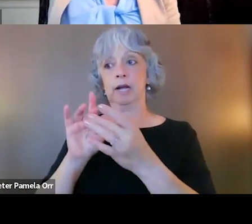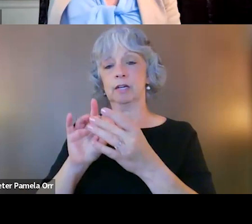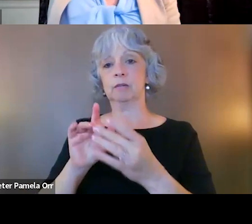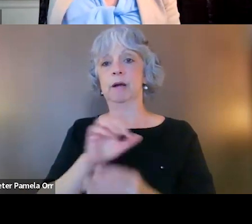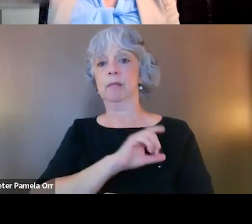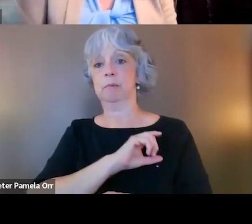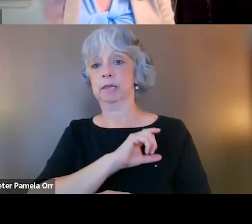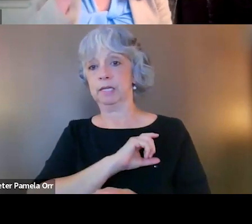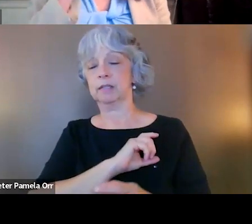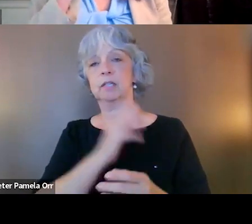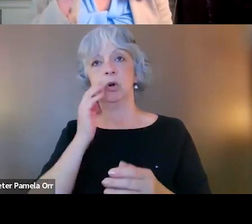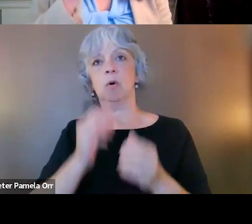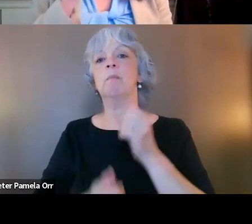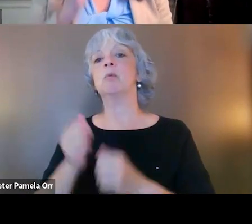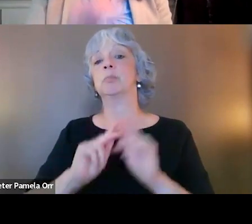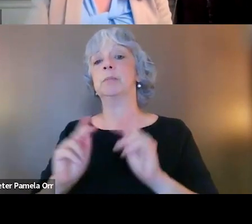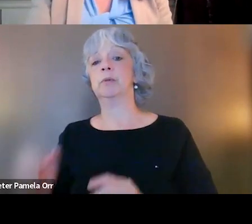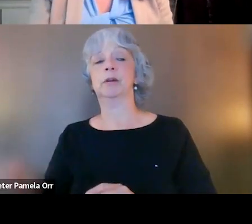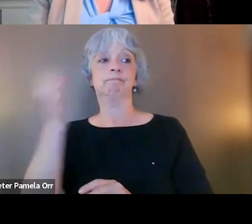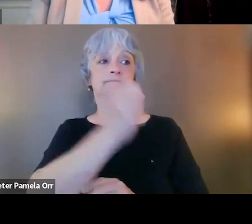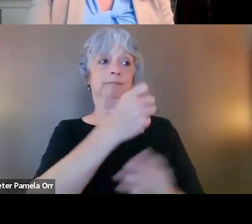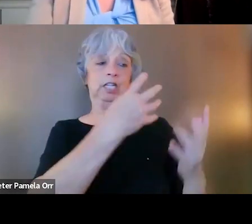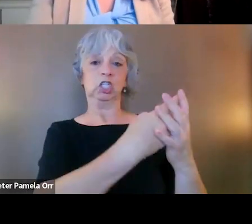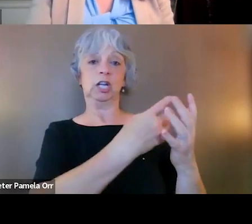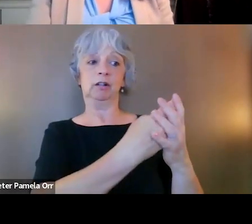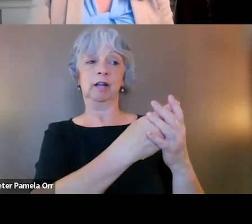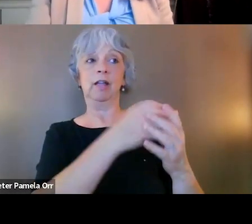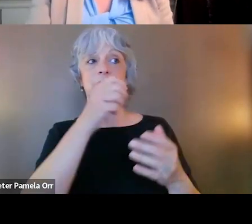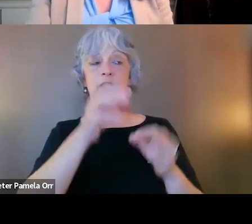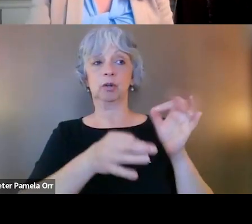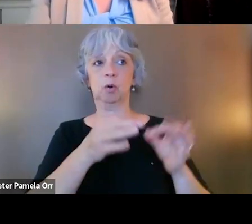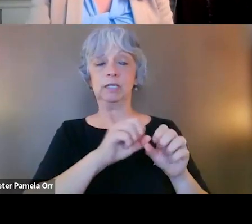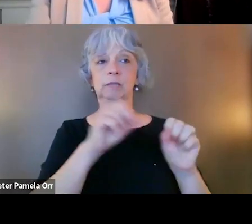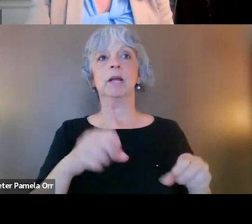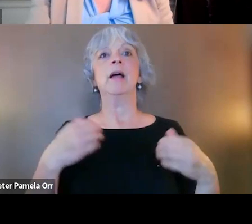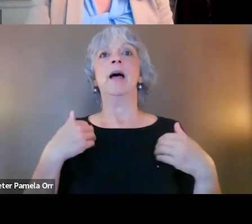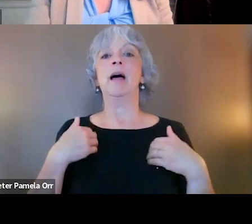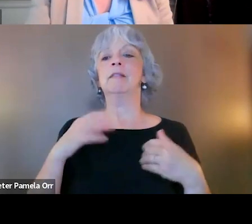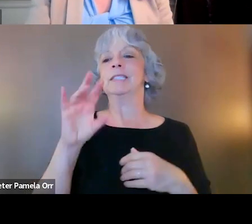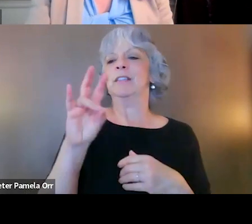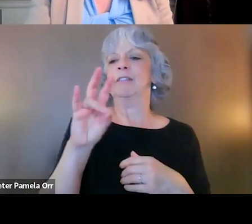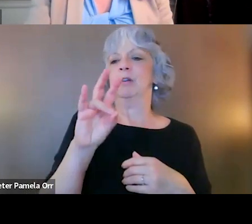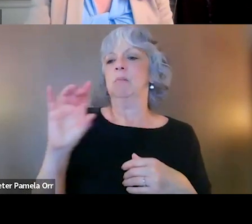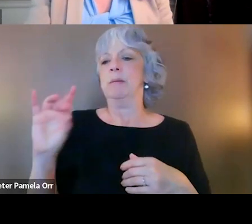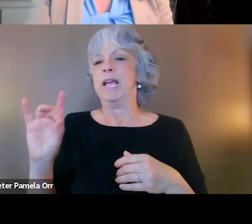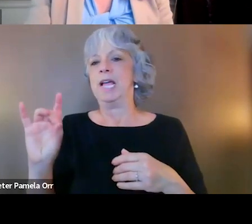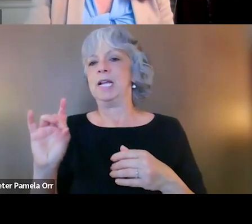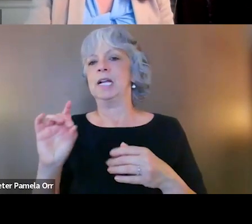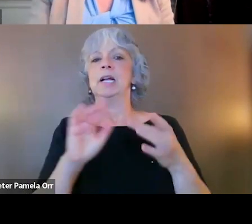I mean know most people who wind up in jail in the court system have like seven or eight contacts with law enforcement before they're actually booked, arrested, and brought in,